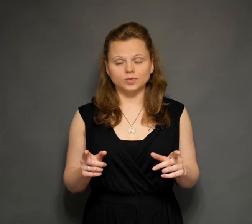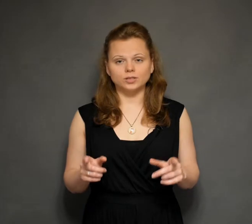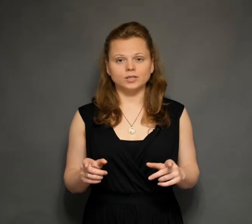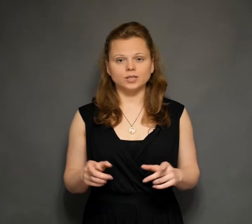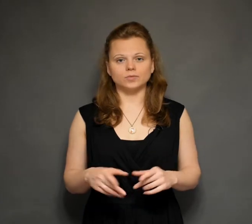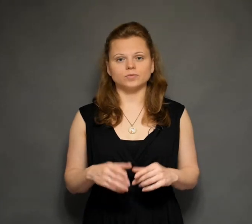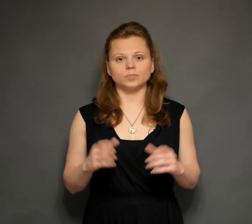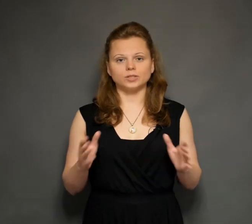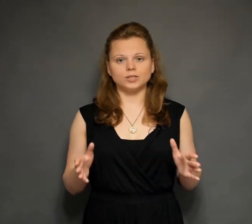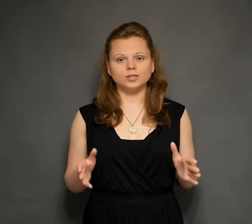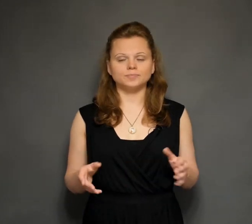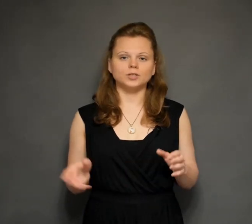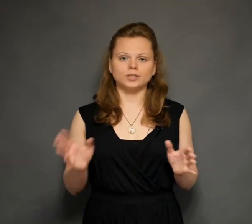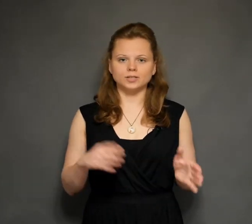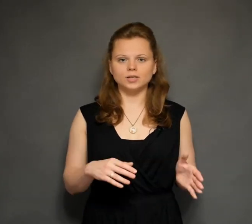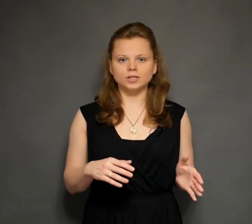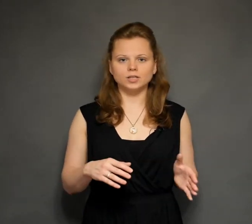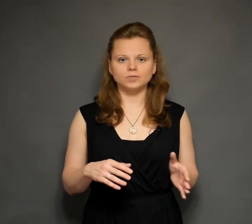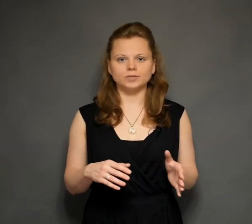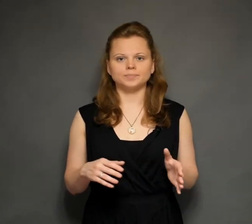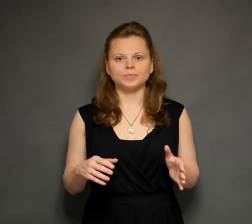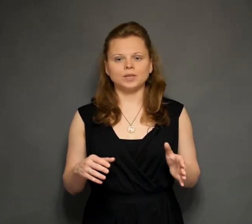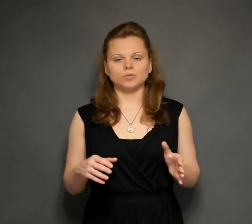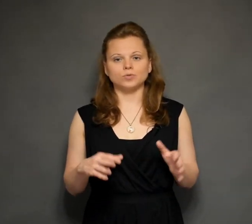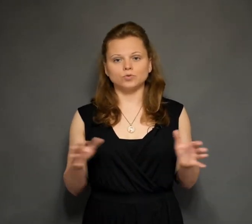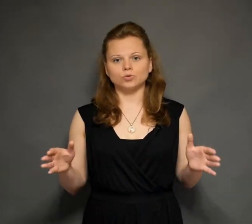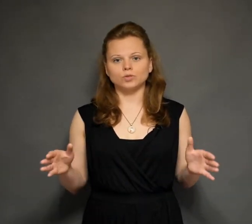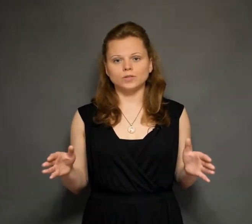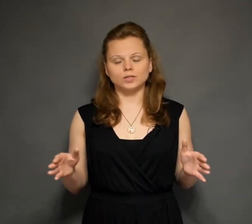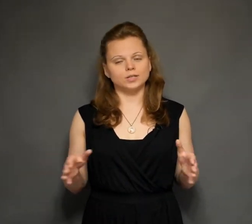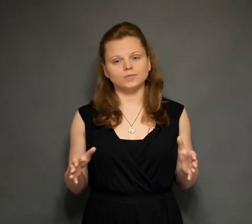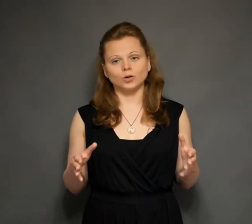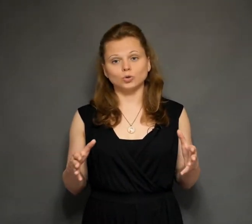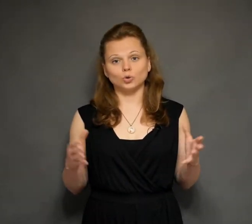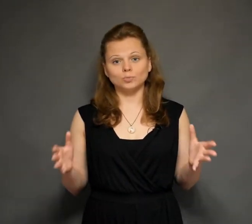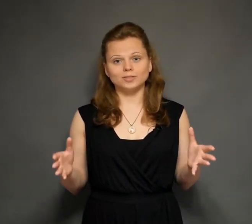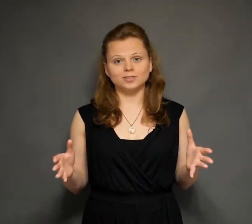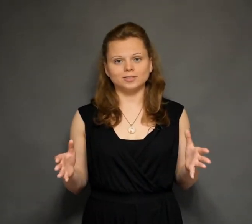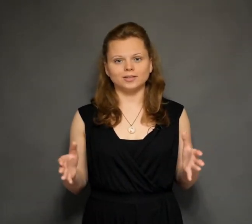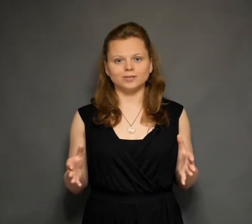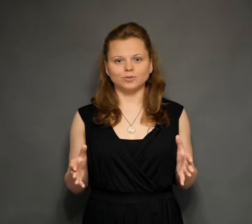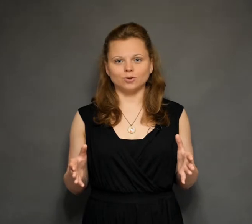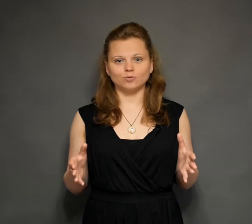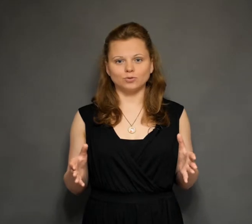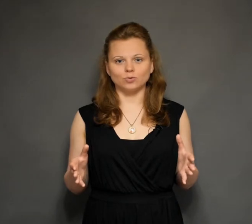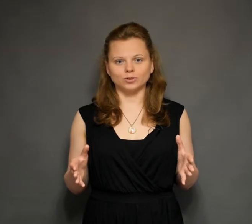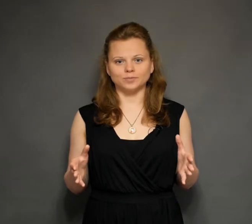It archives in the areas of urban archives, in general, all that It called "Archive-so field "or" Archive such and such a city "